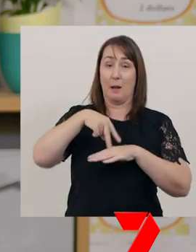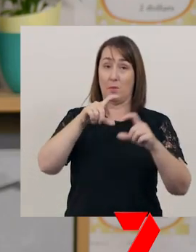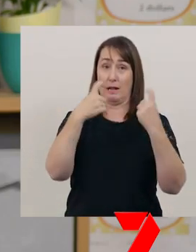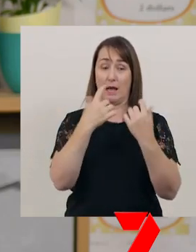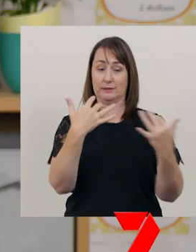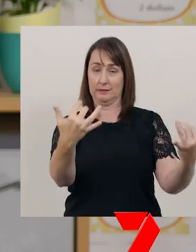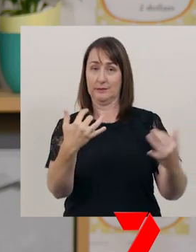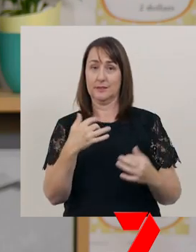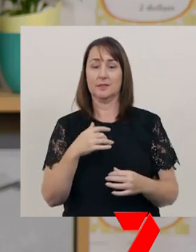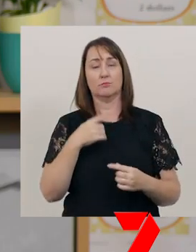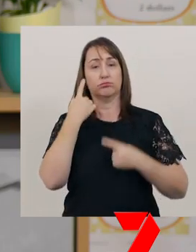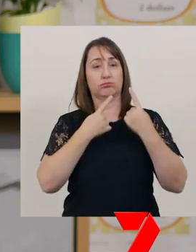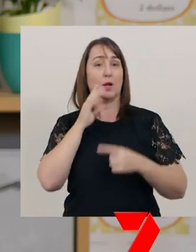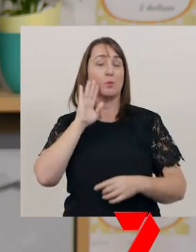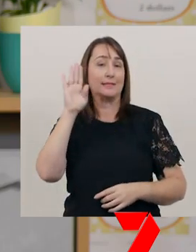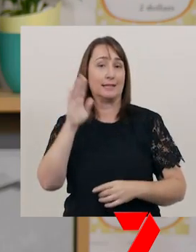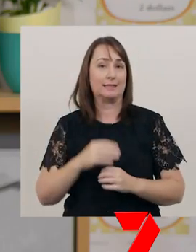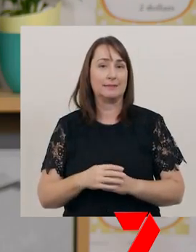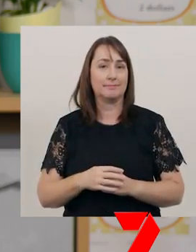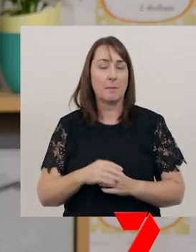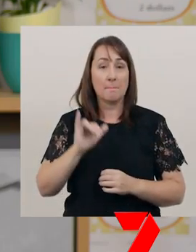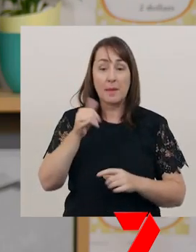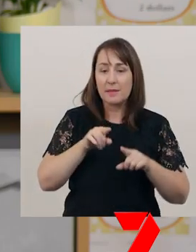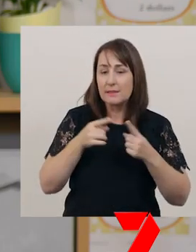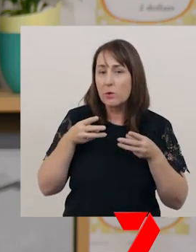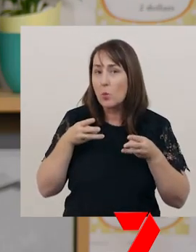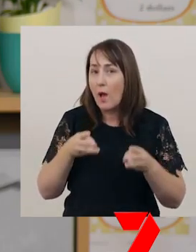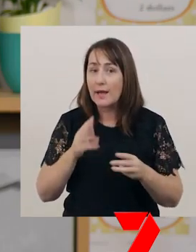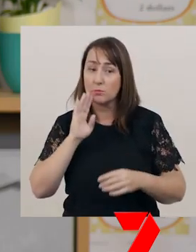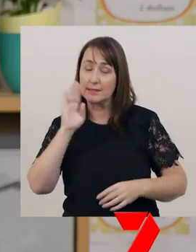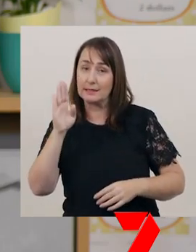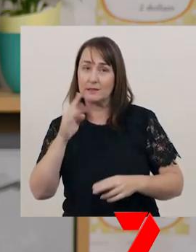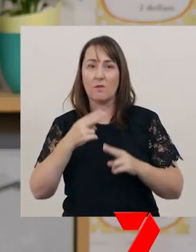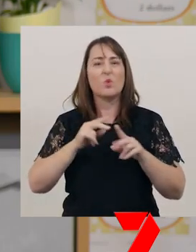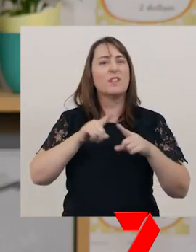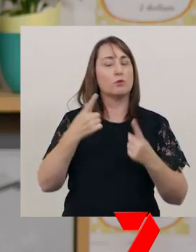and you may be asked to present in different ways, and for different purposes.